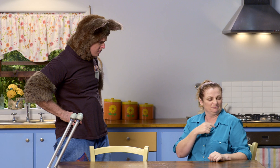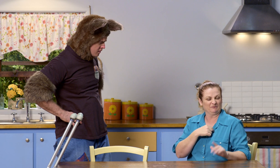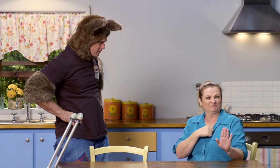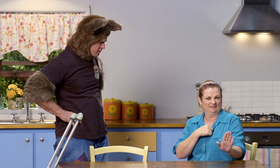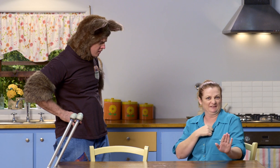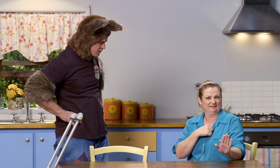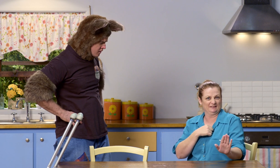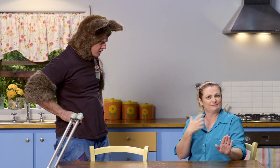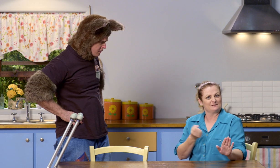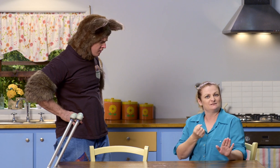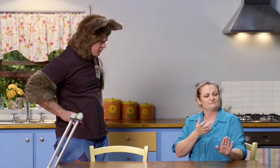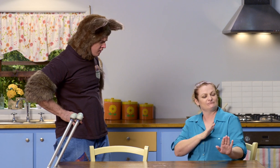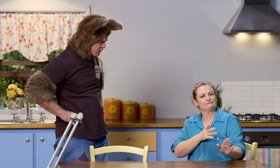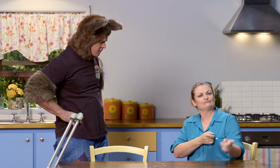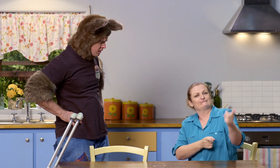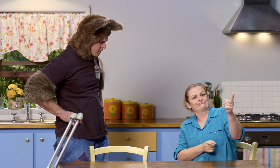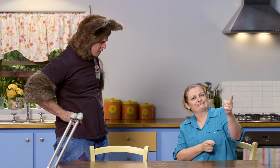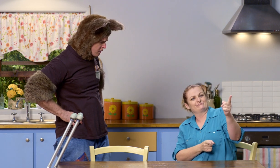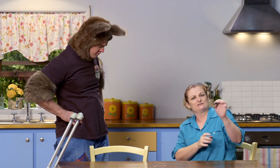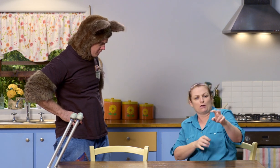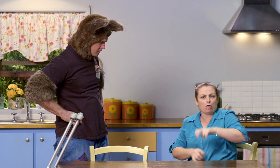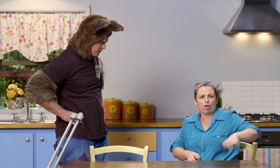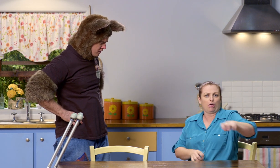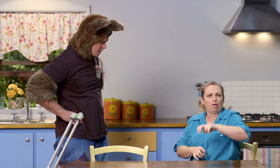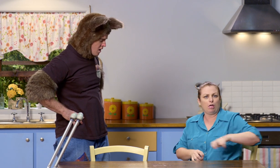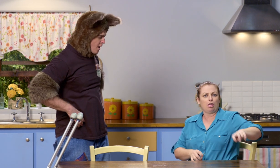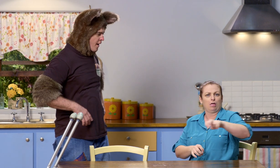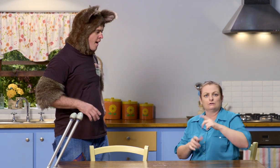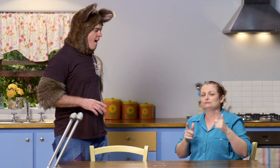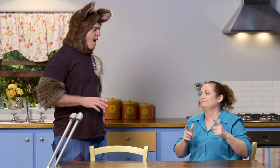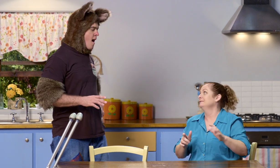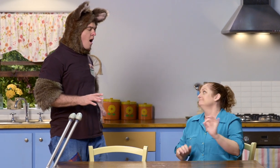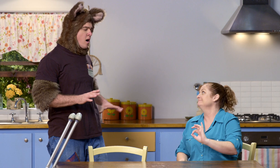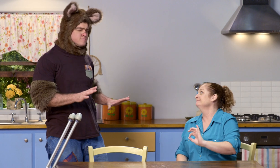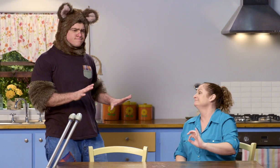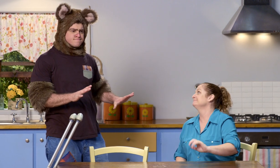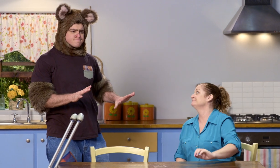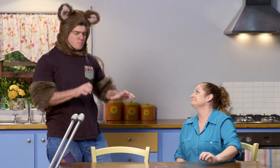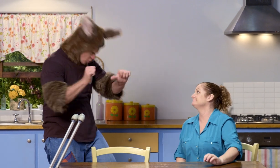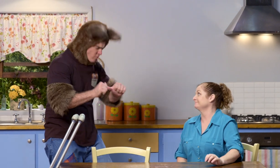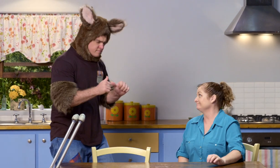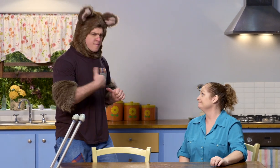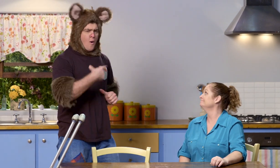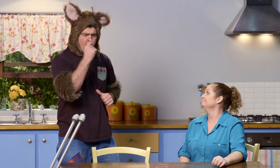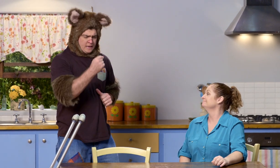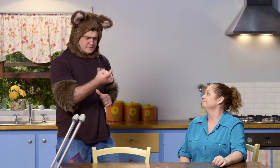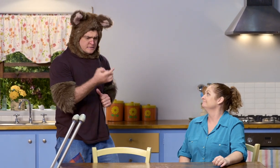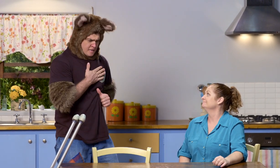..has advised me to rest and keep my foot elevated and not to walk around too much. Oh, OK.